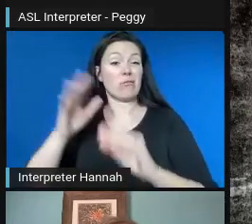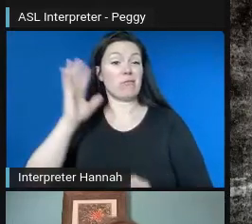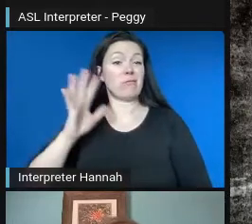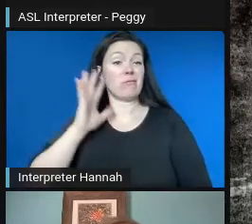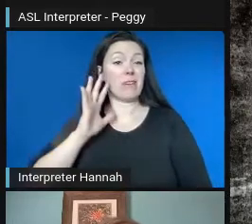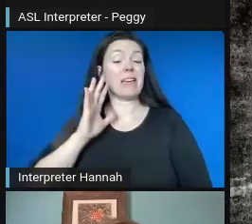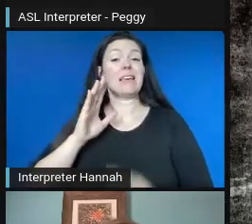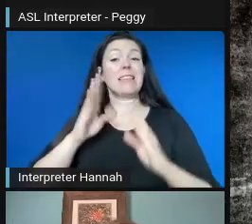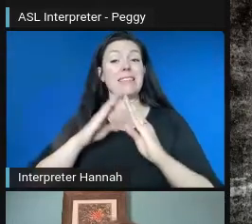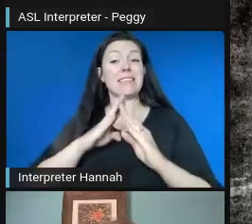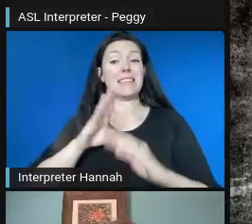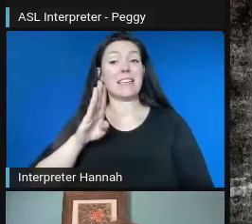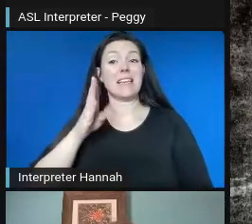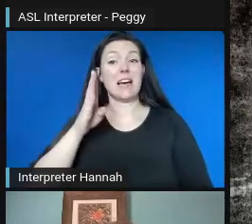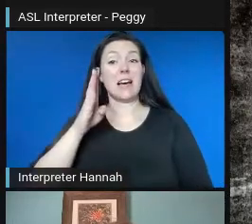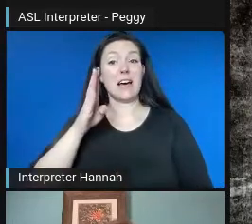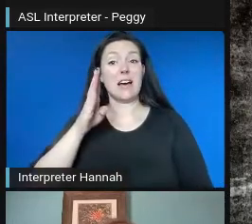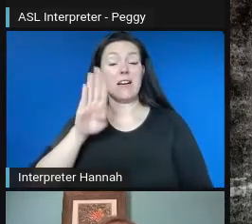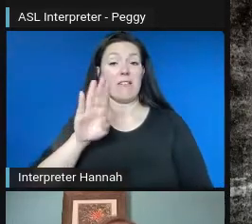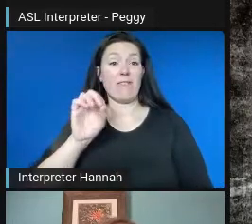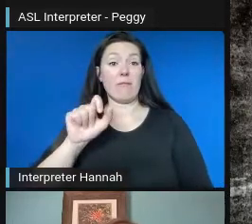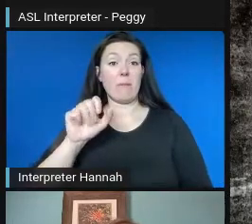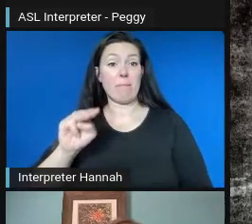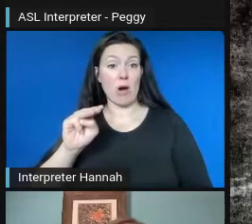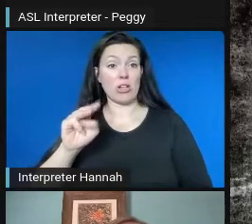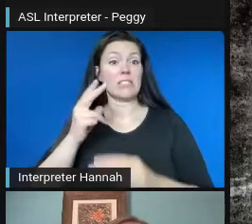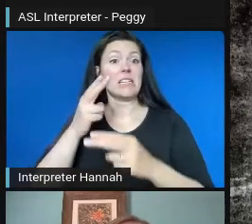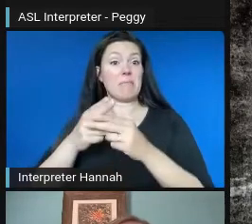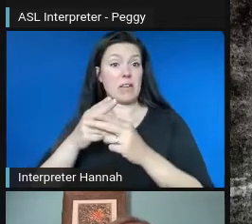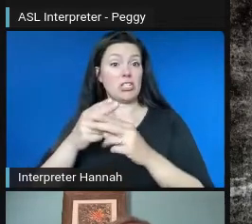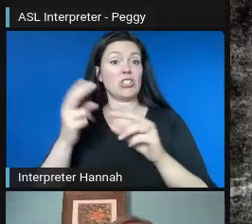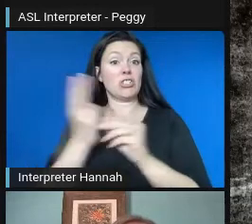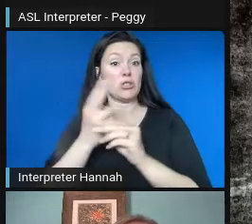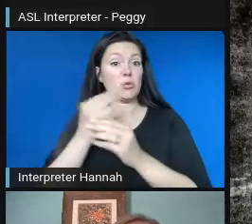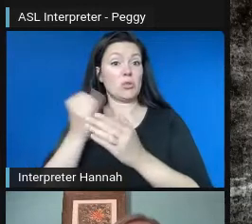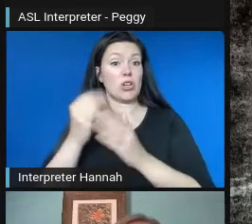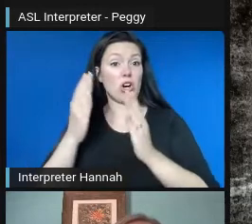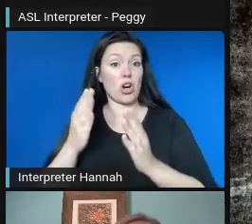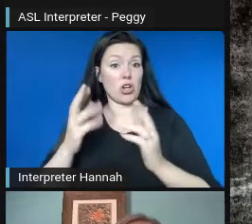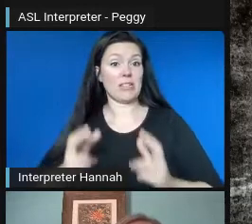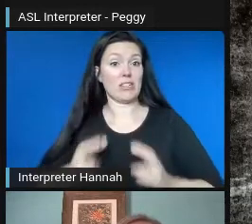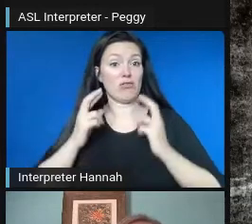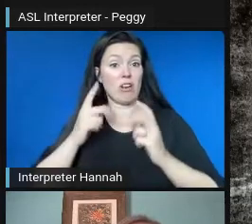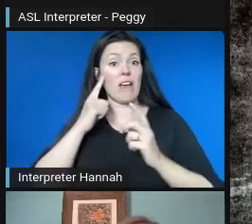about having an artist-in-residence that they used for community engagement work.